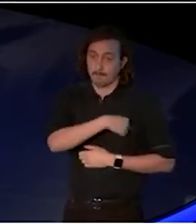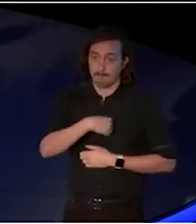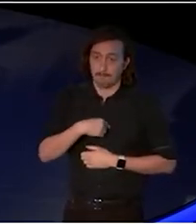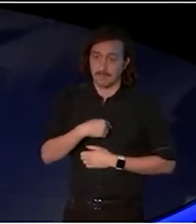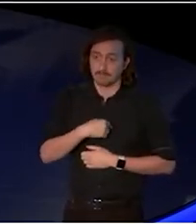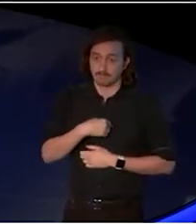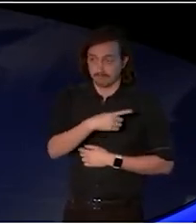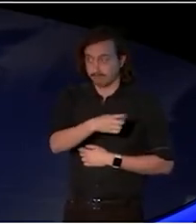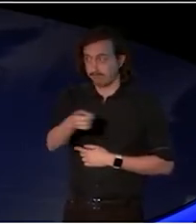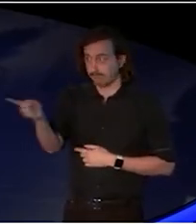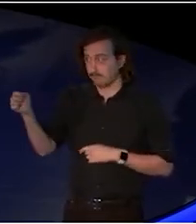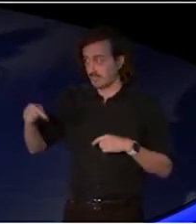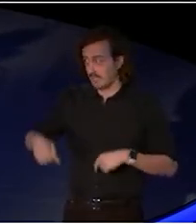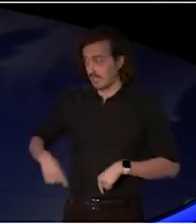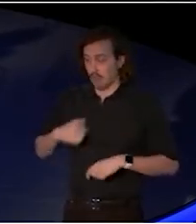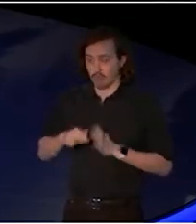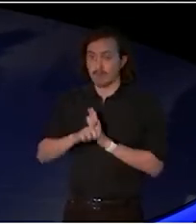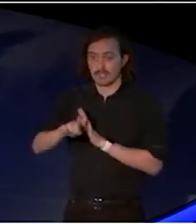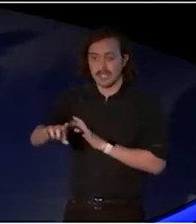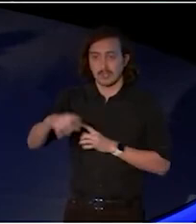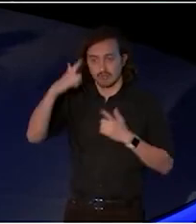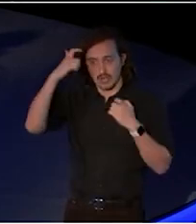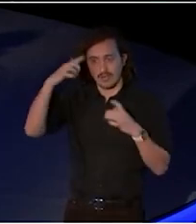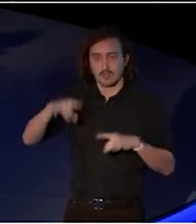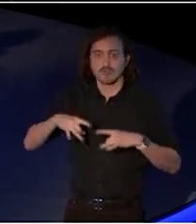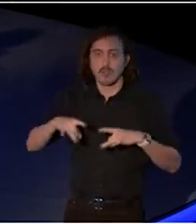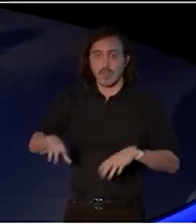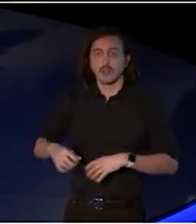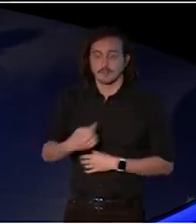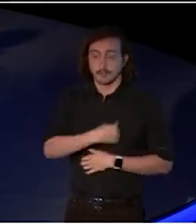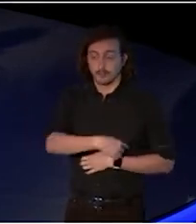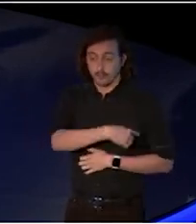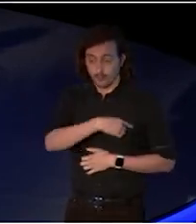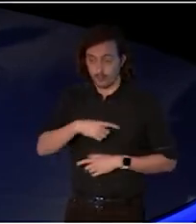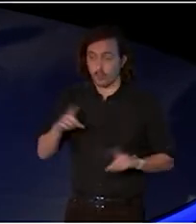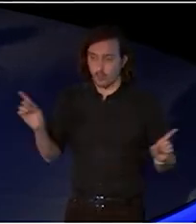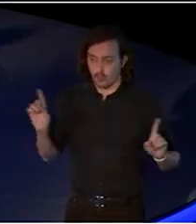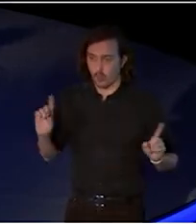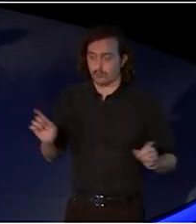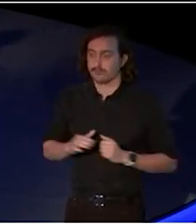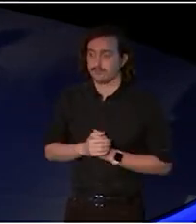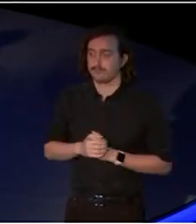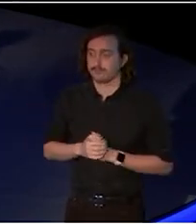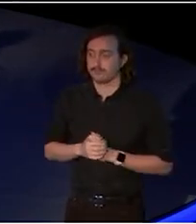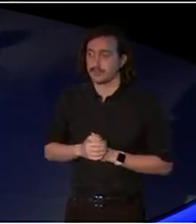Australia that we are committed and absolutely committed,